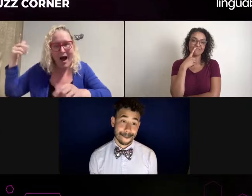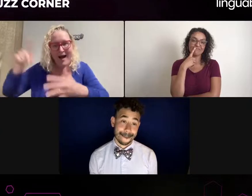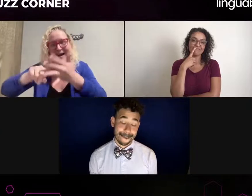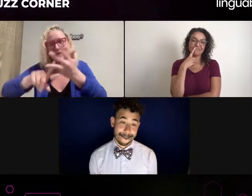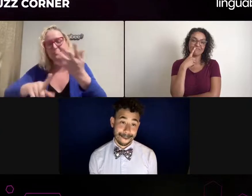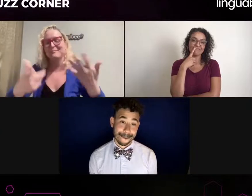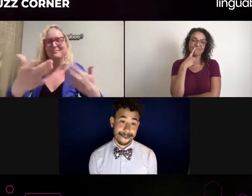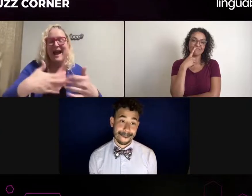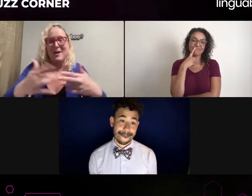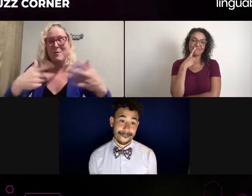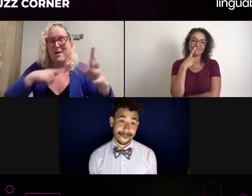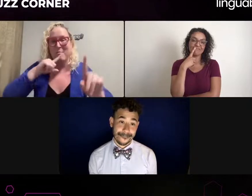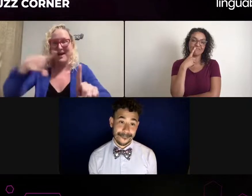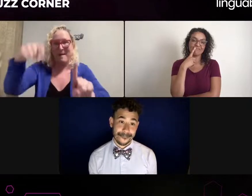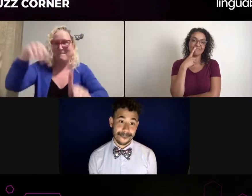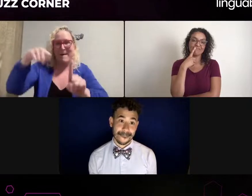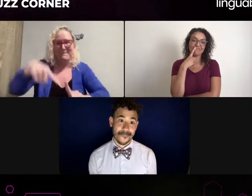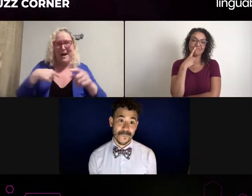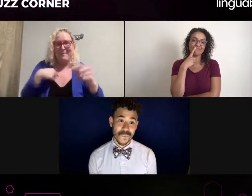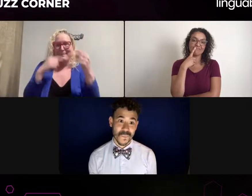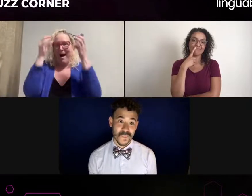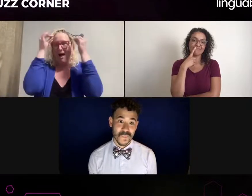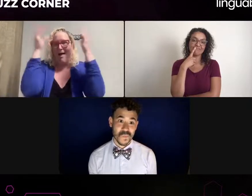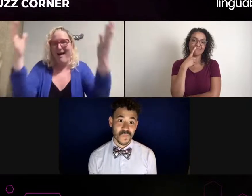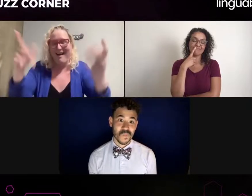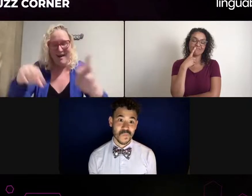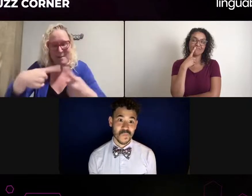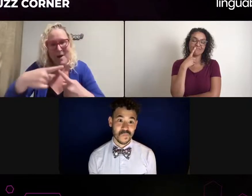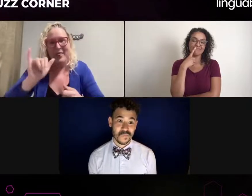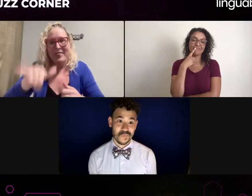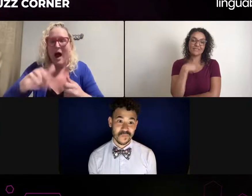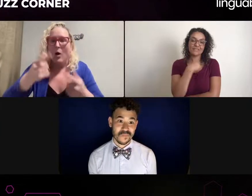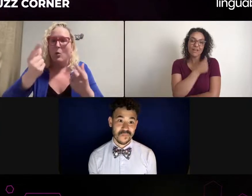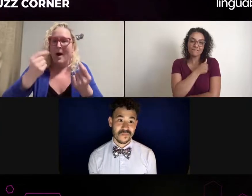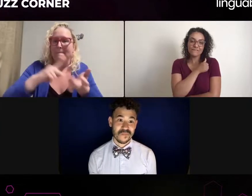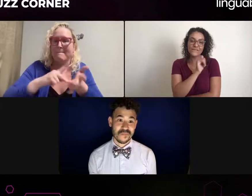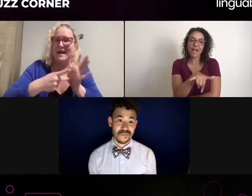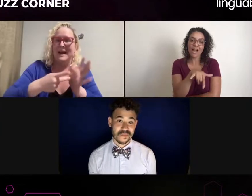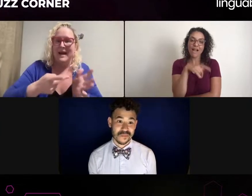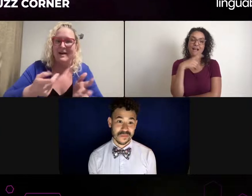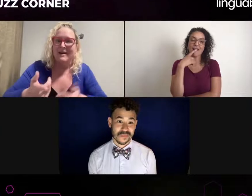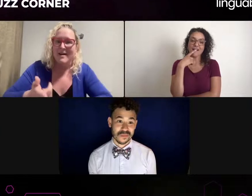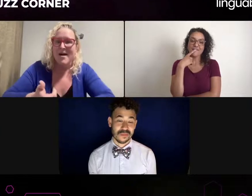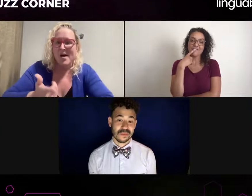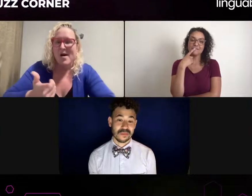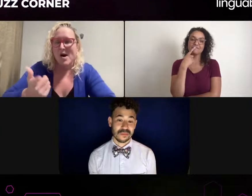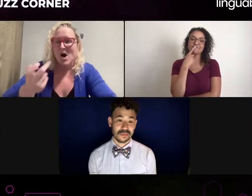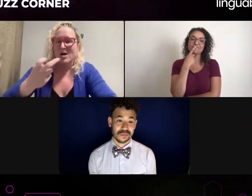Now, it's really awesome research and it changed my whole perspective regarding interpreting.